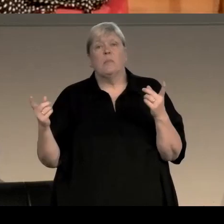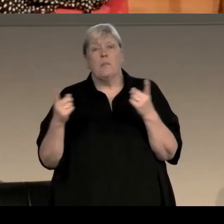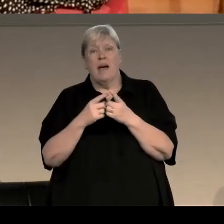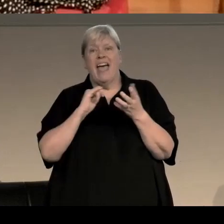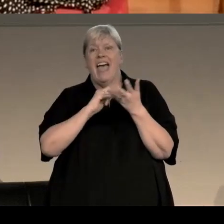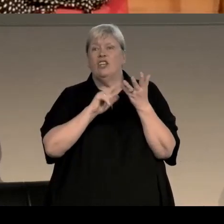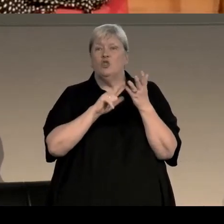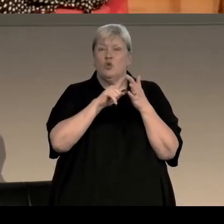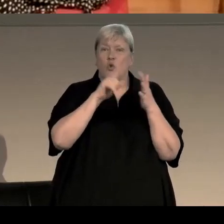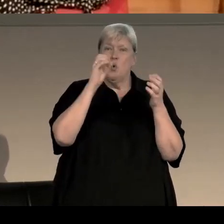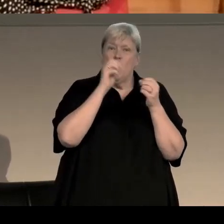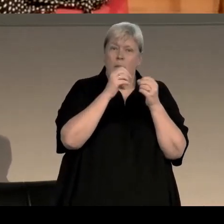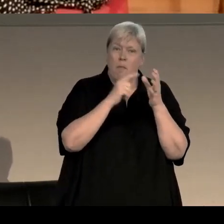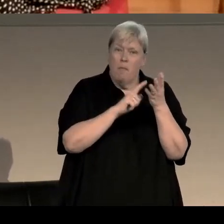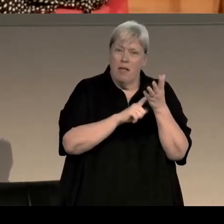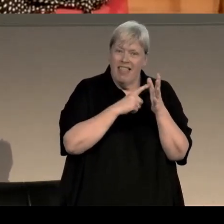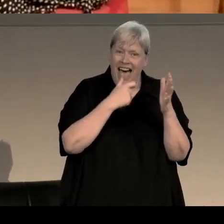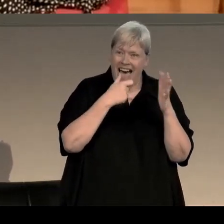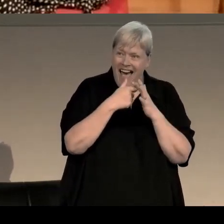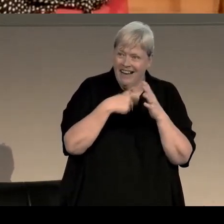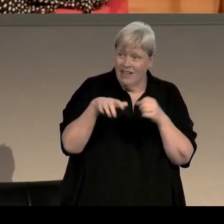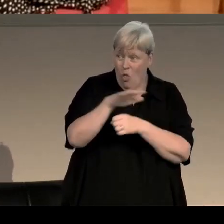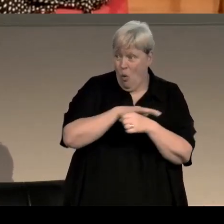whom I imagine many of you are familiar with, since she's practically a local lassie,